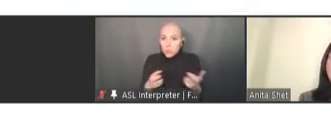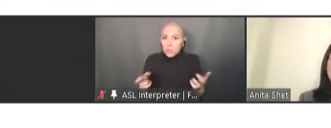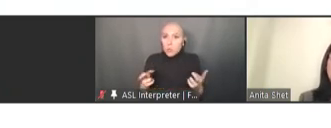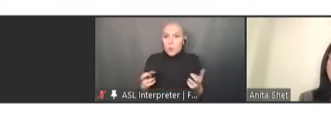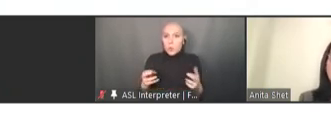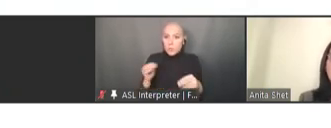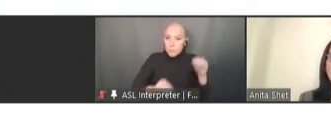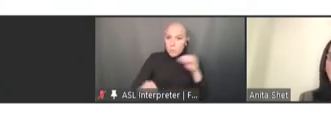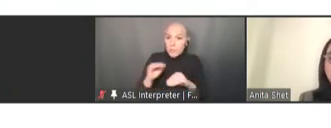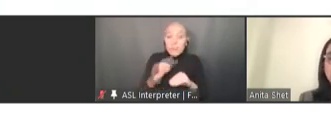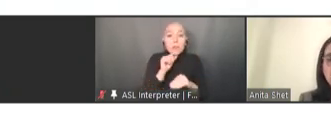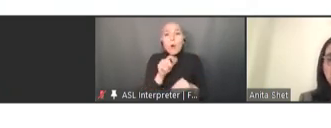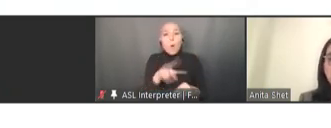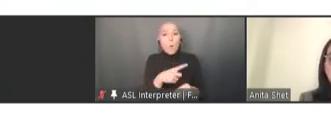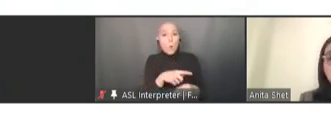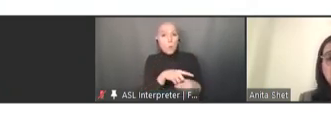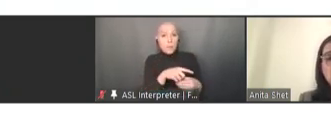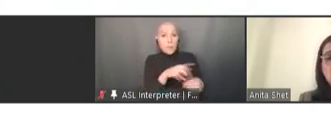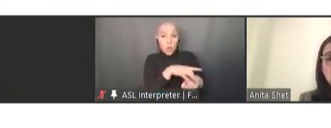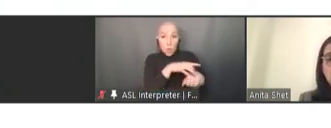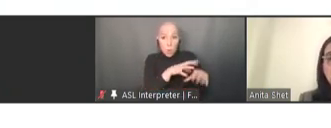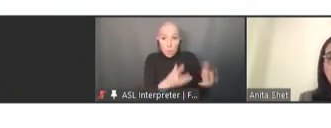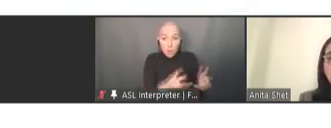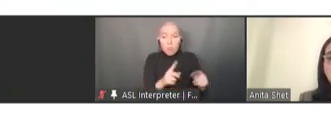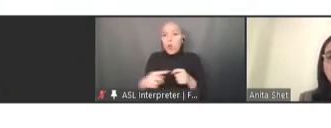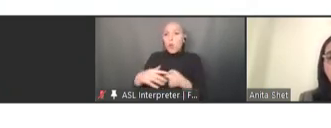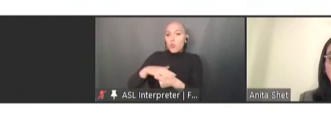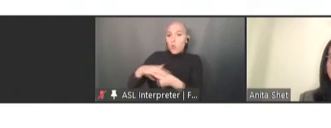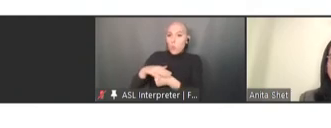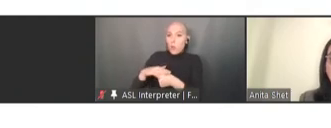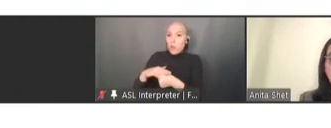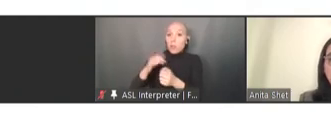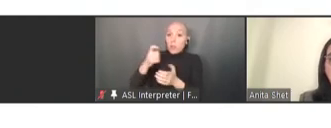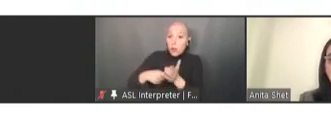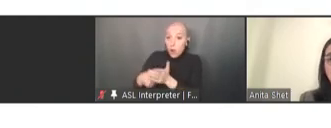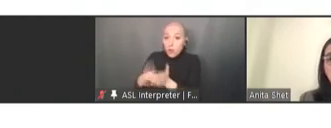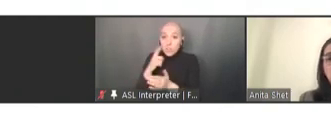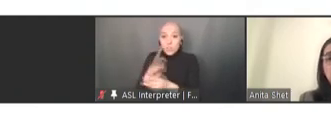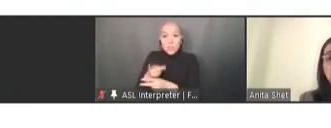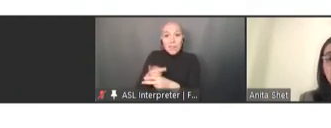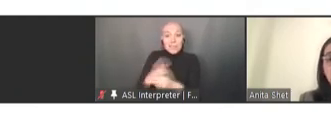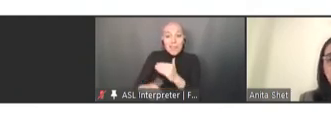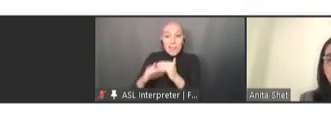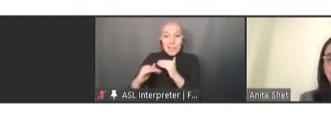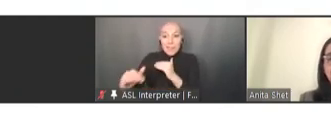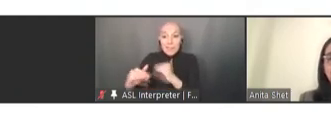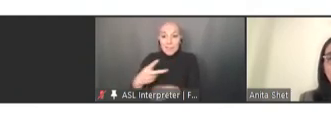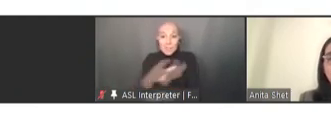sources to offset the additional cost needed for maintaining immunization safely. Then,